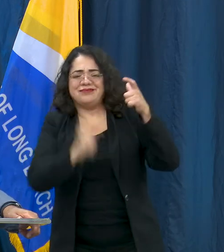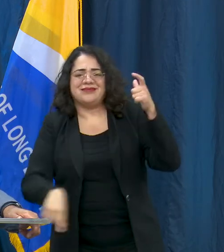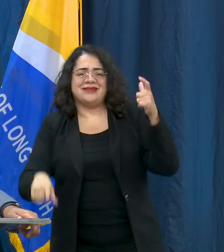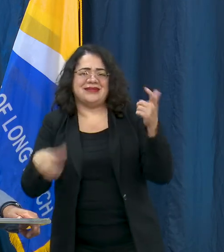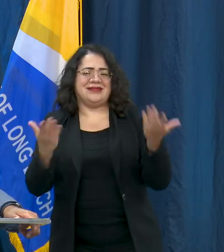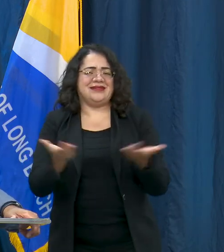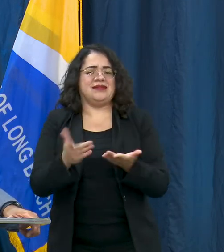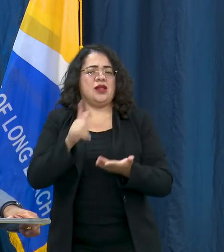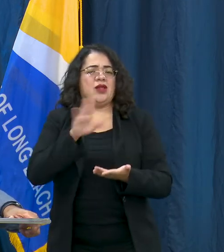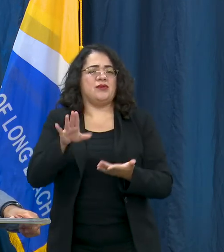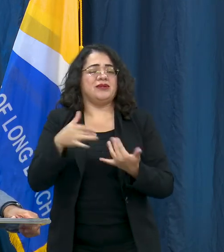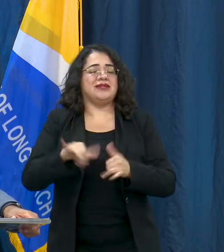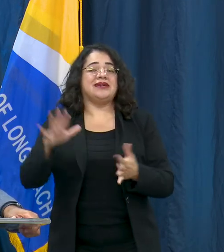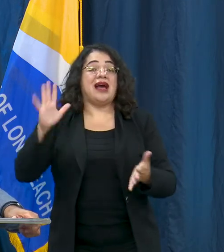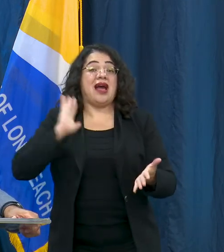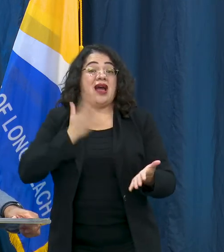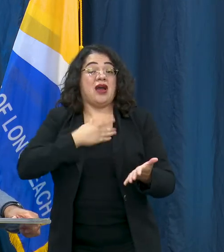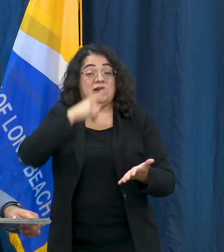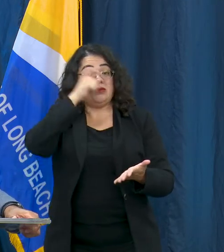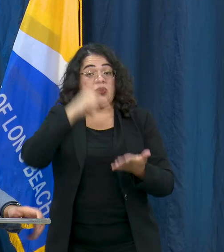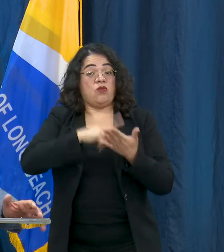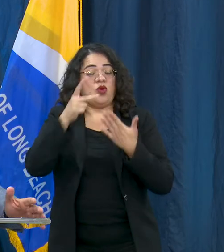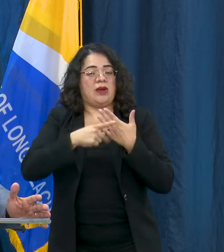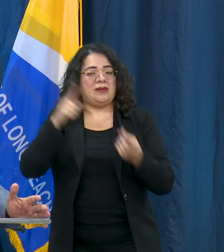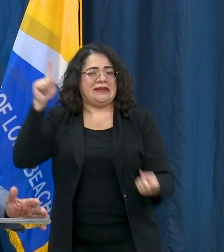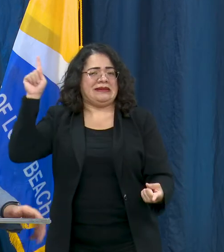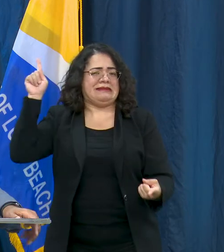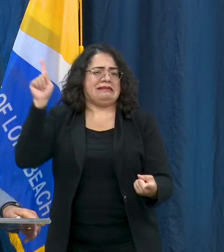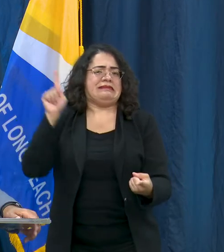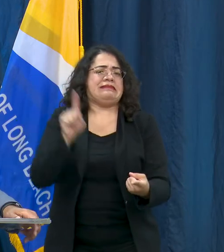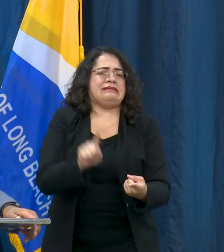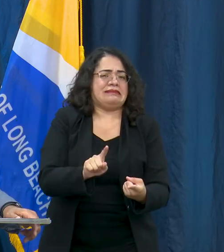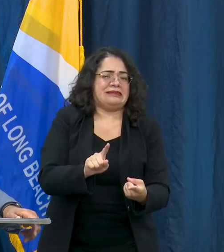much of our summer programming. As of today,